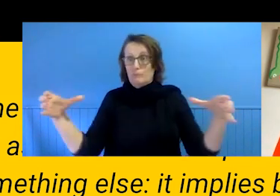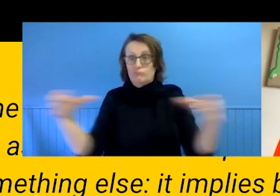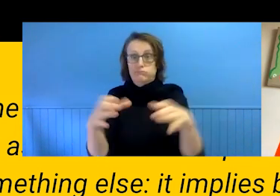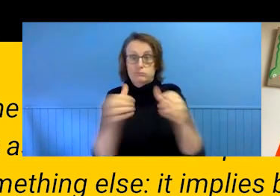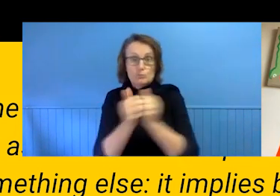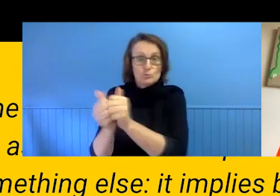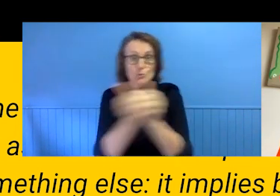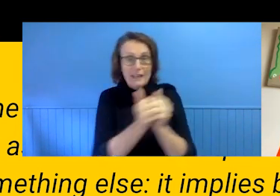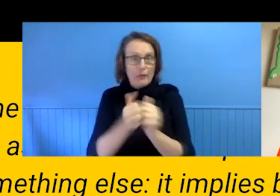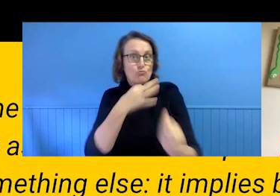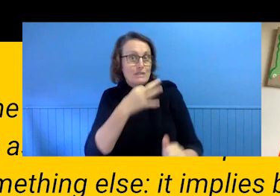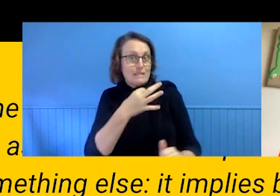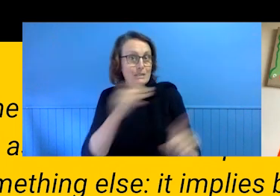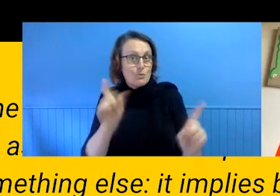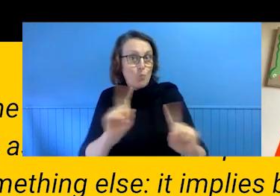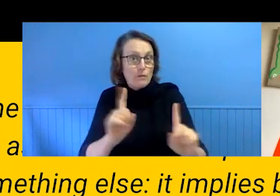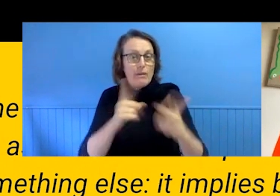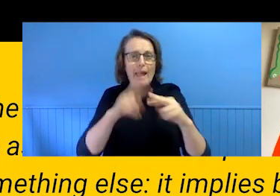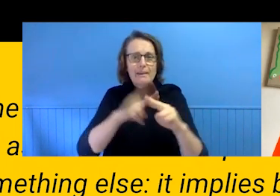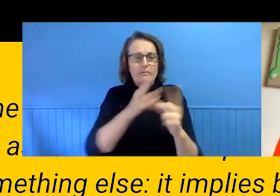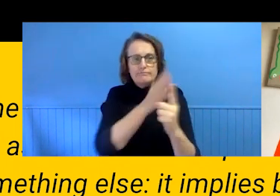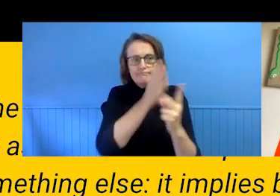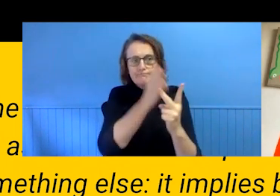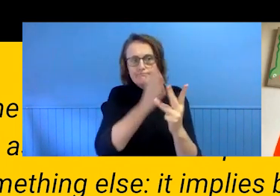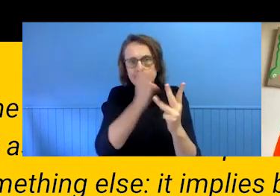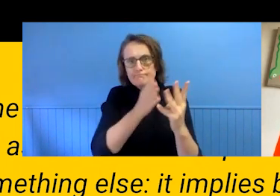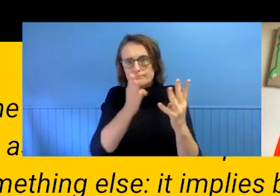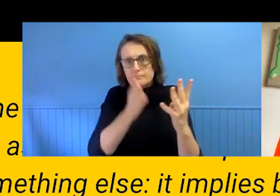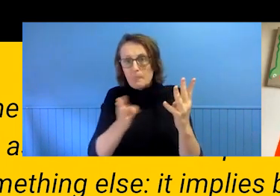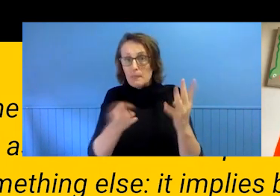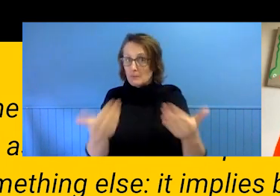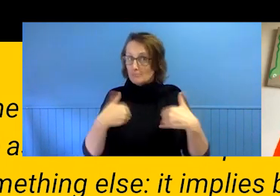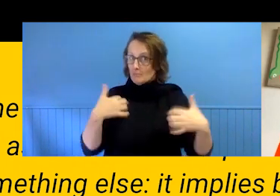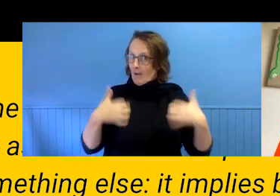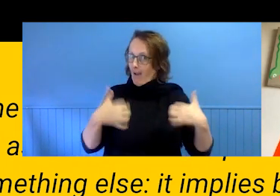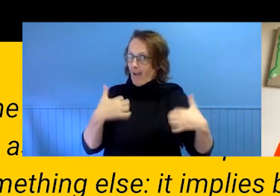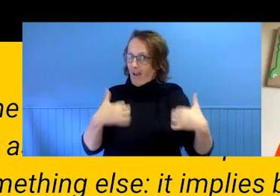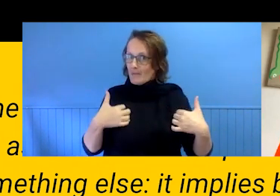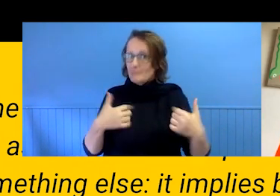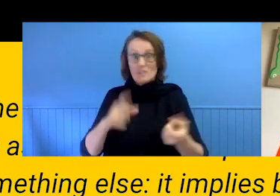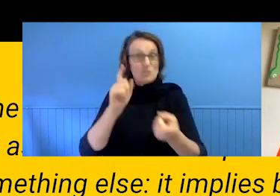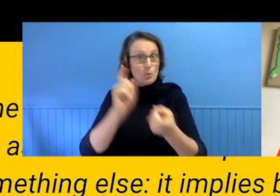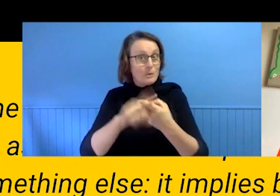whether or not all of these possibilities and conversations excited us. So we are still asking those questions.